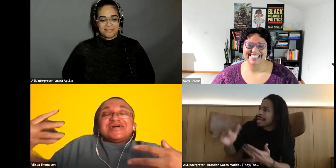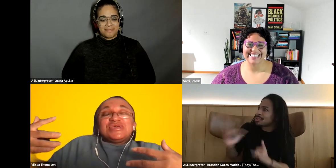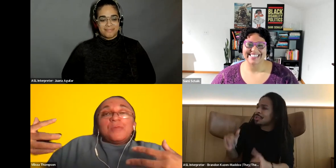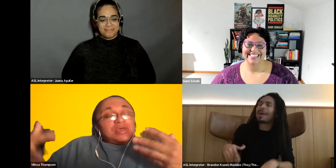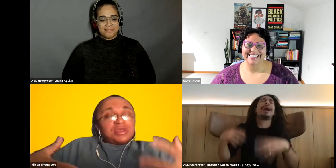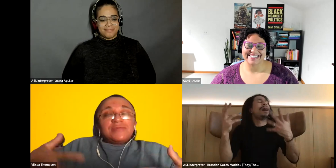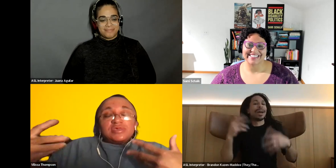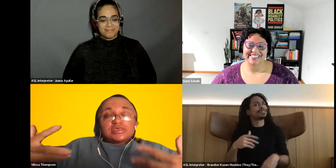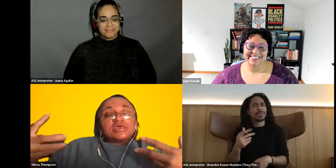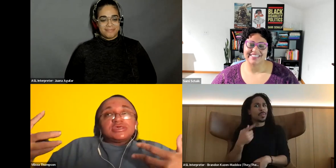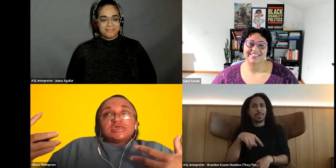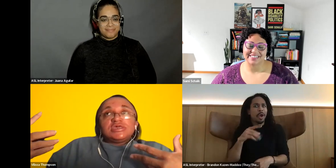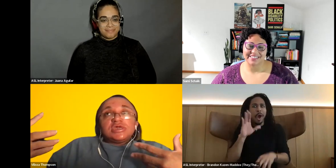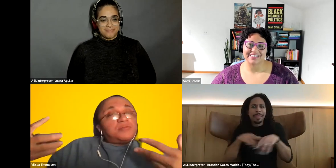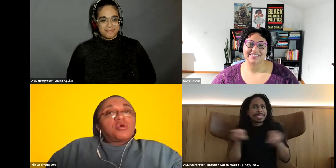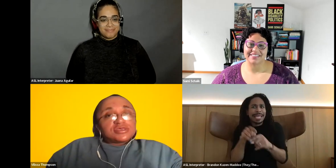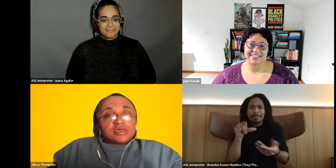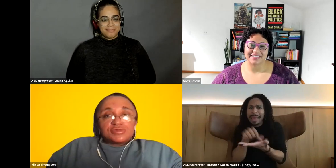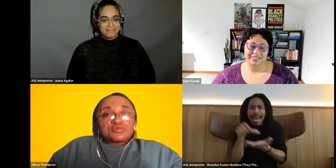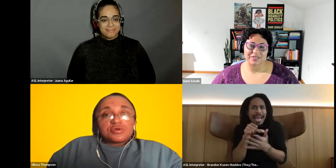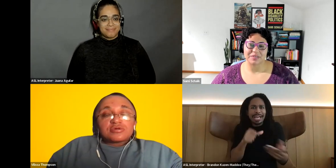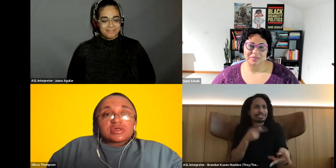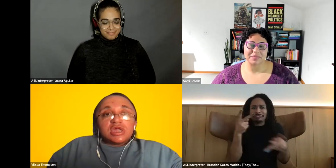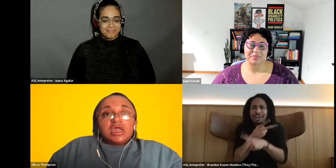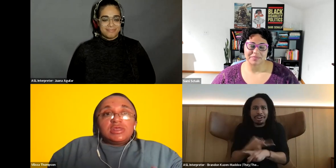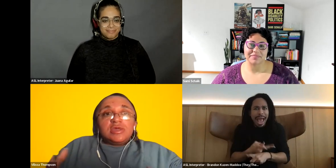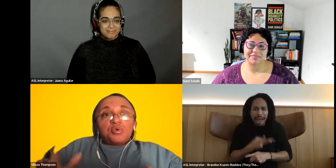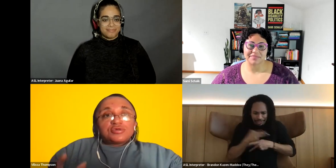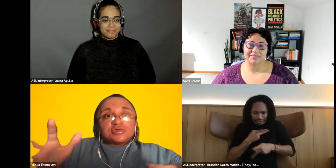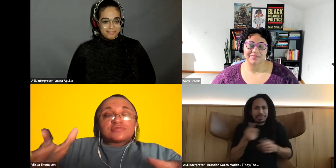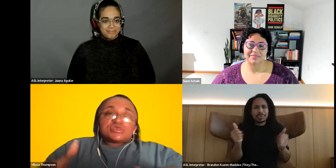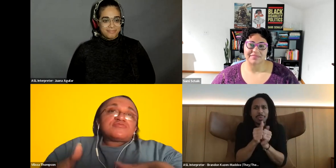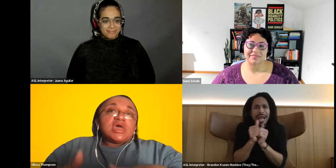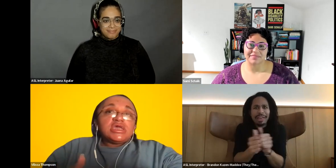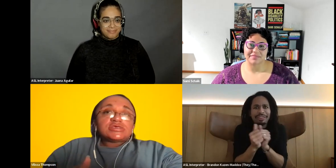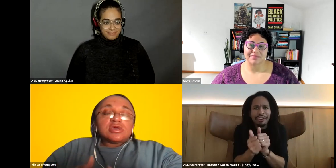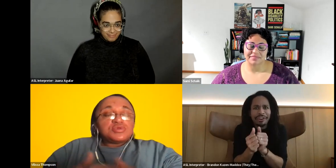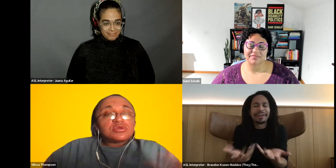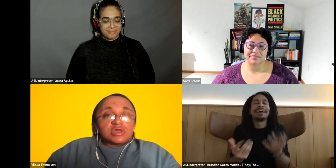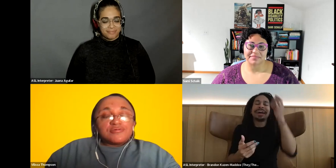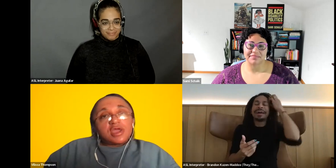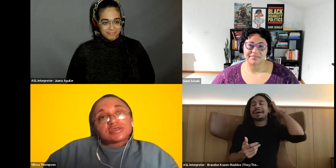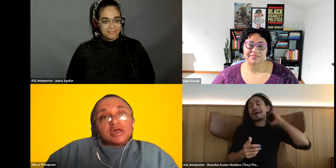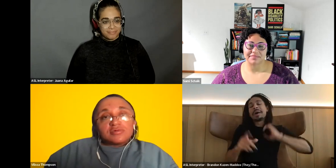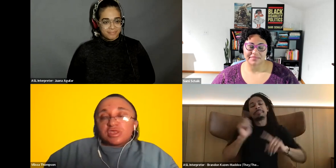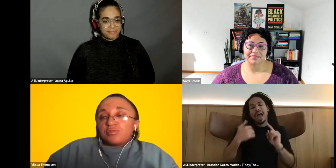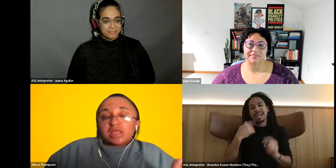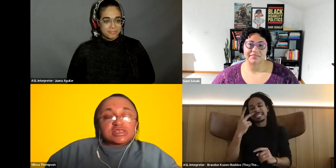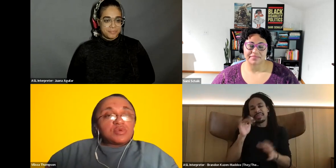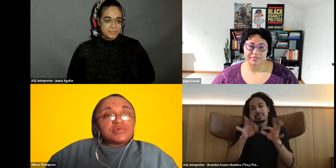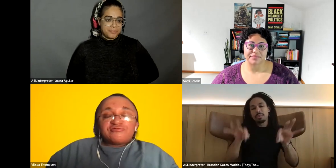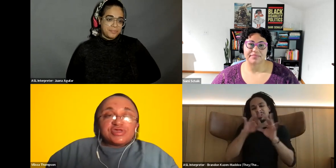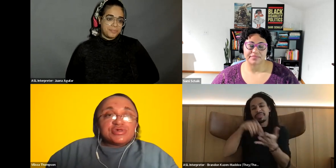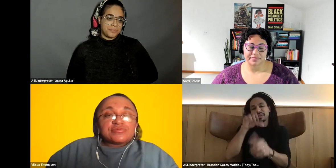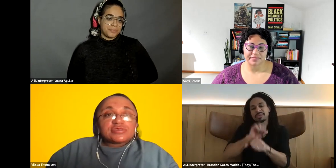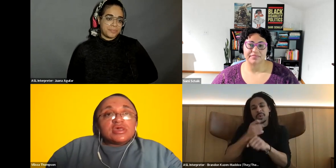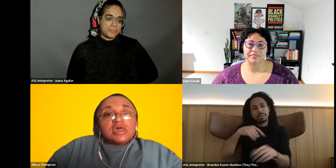Vilissa Thompson: you know, but it really made me see the importance of this work and the importance of this space that we create for ourselves.